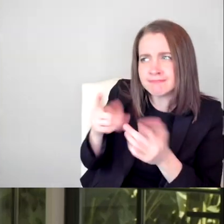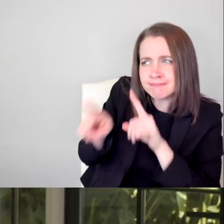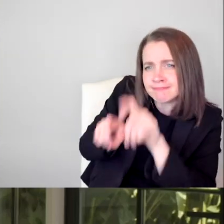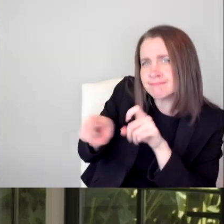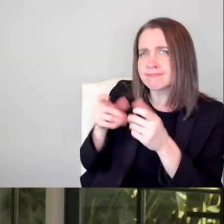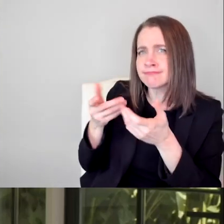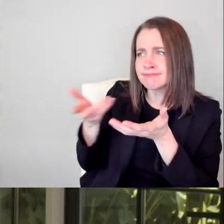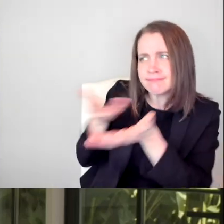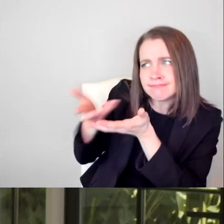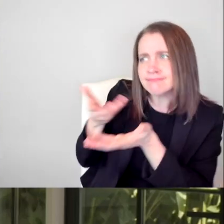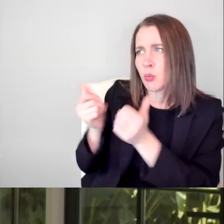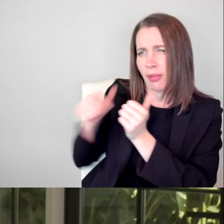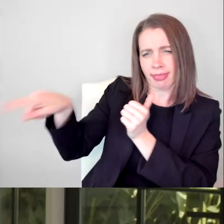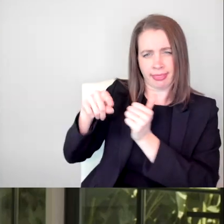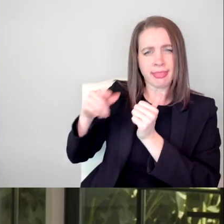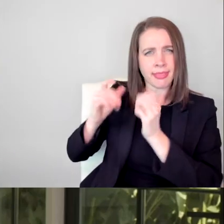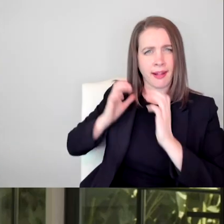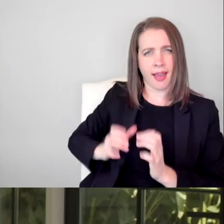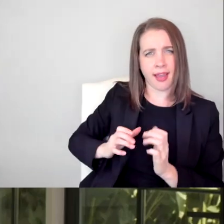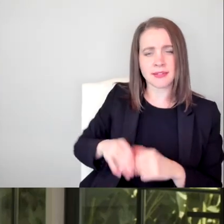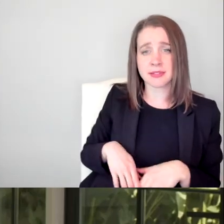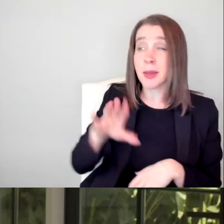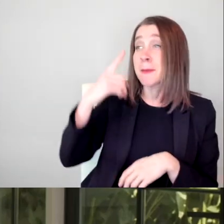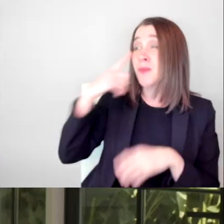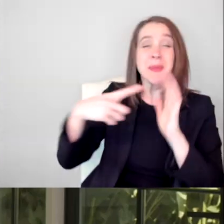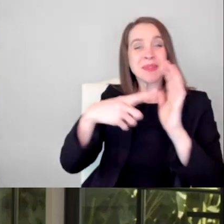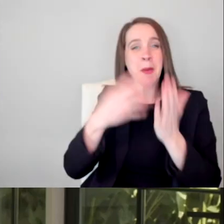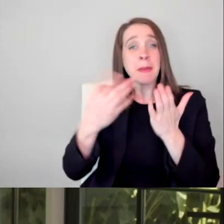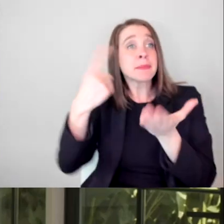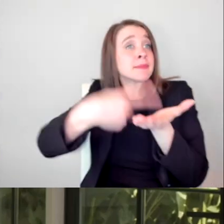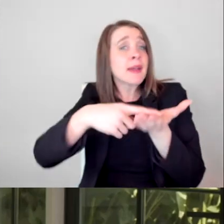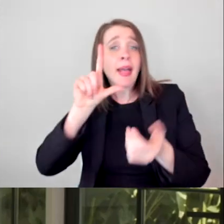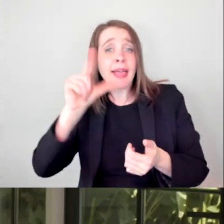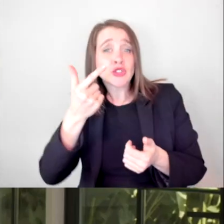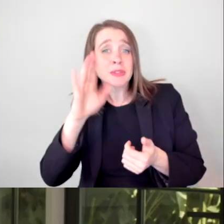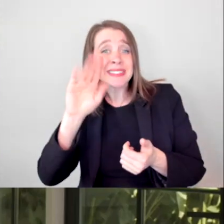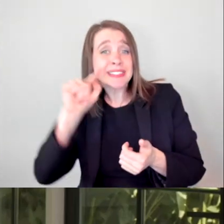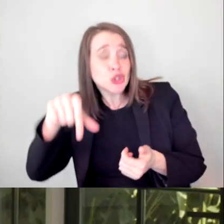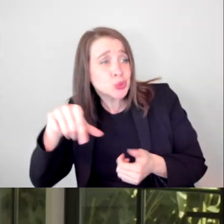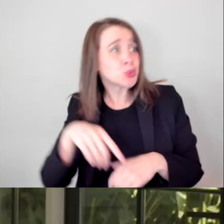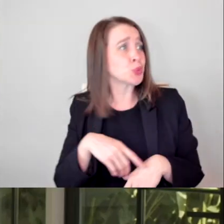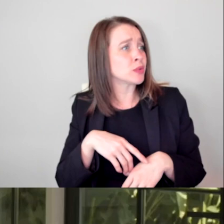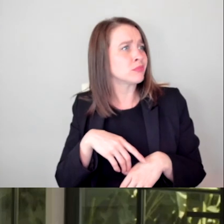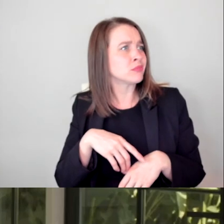people are talking about LGBTQ, or BIPOC characters, I'll say, what about someone in a wheelchair?